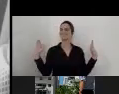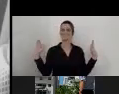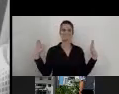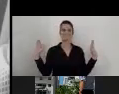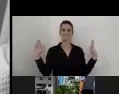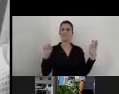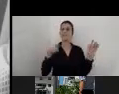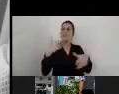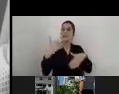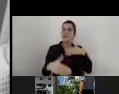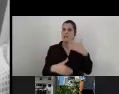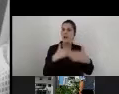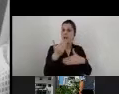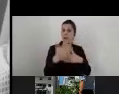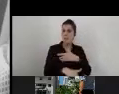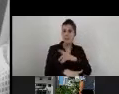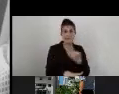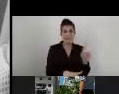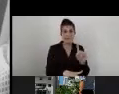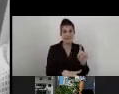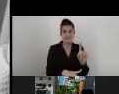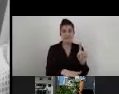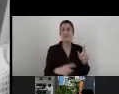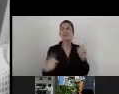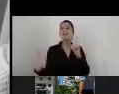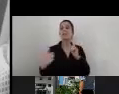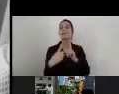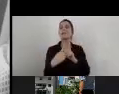Eventually, accessibility requires also a lot of maintenance,